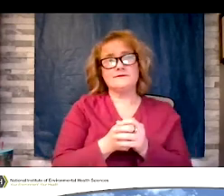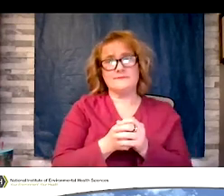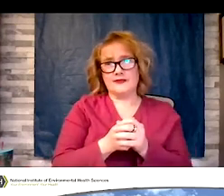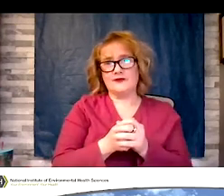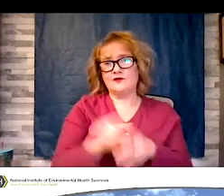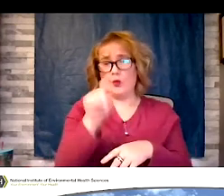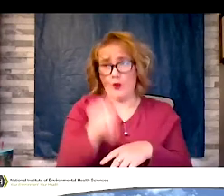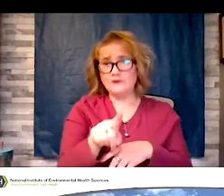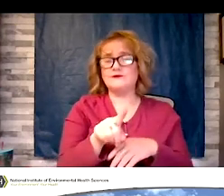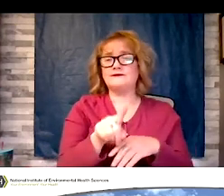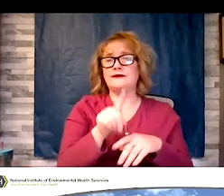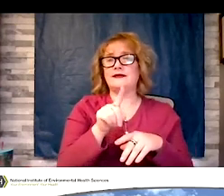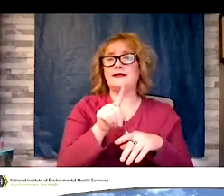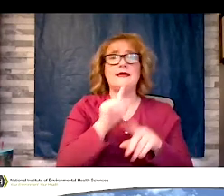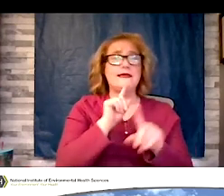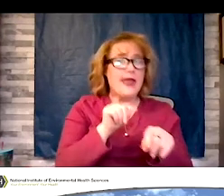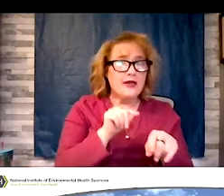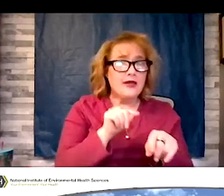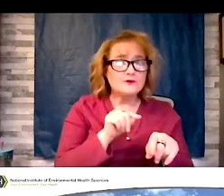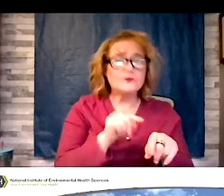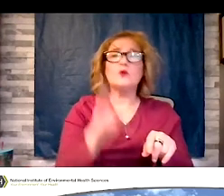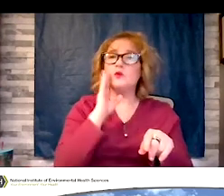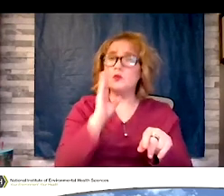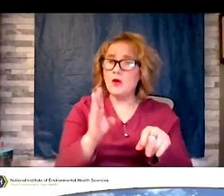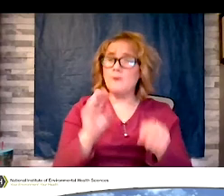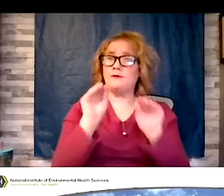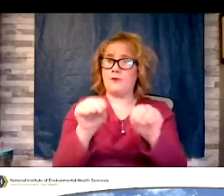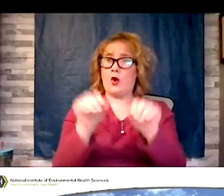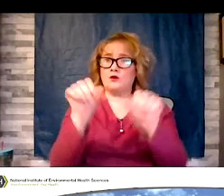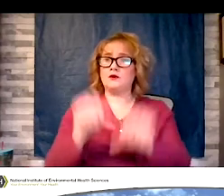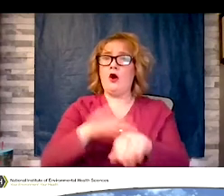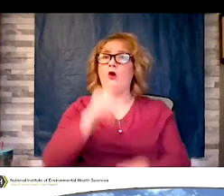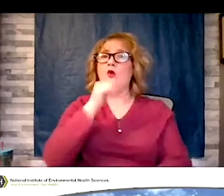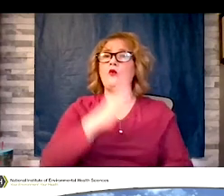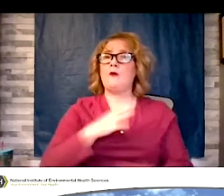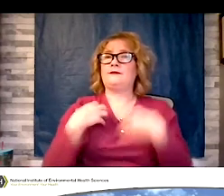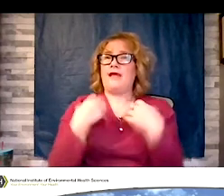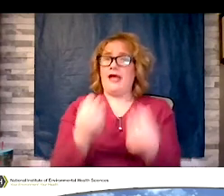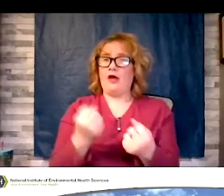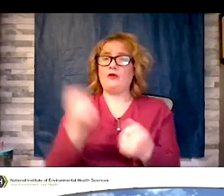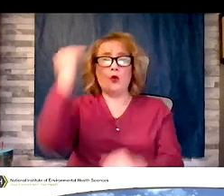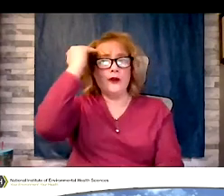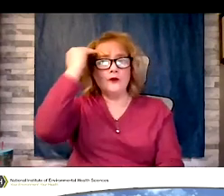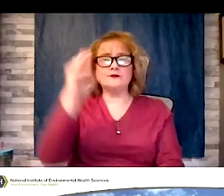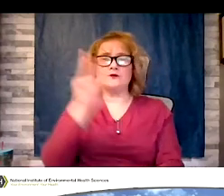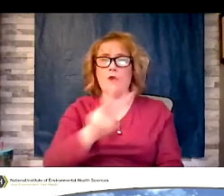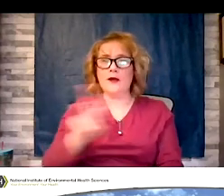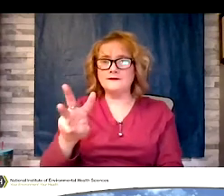answers will be posted on the women's health awareness website. And it's listed here, Joan mentioned that earlier.